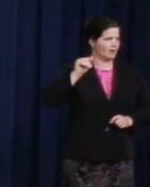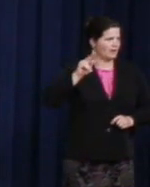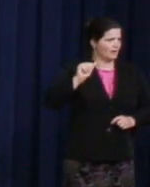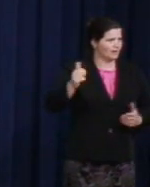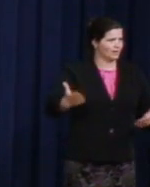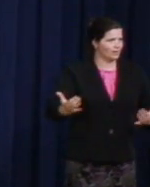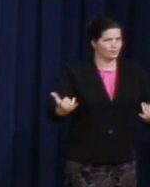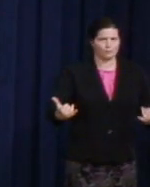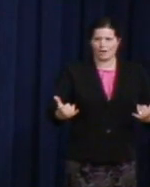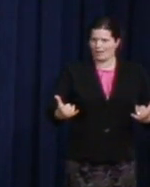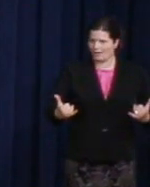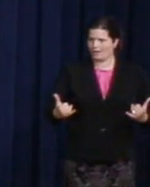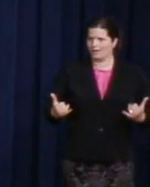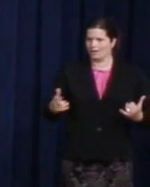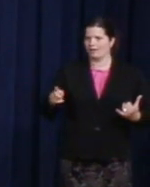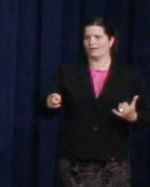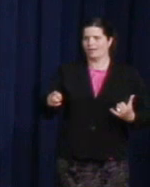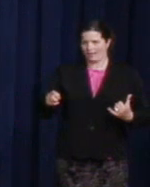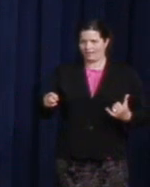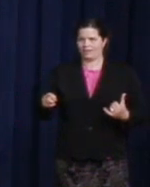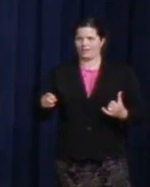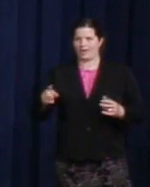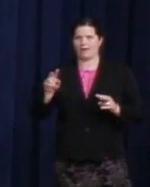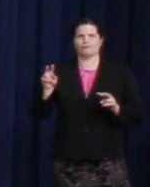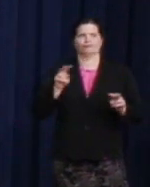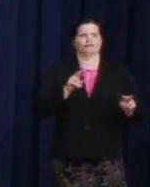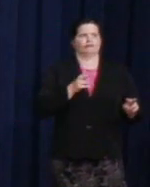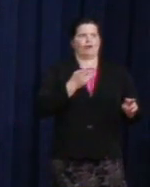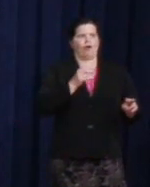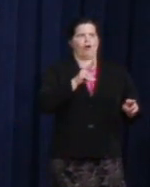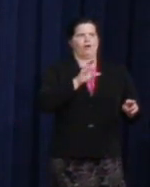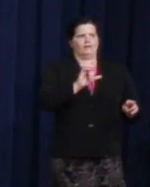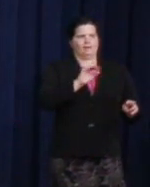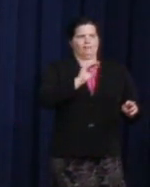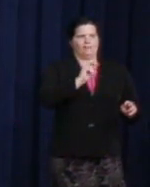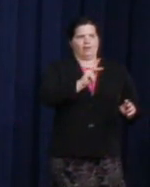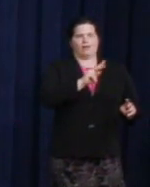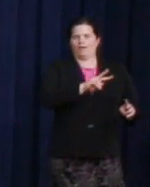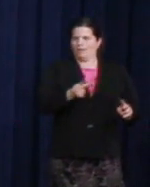Harvey Milk, will start to spread even more light in that country.